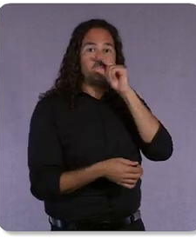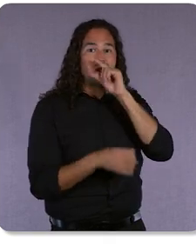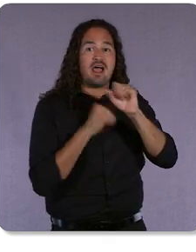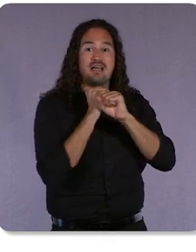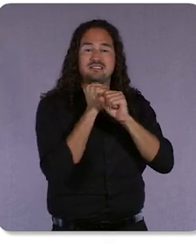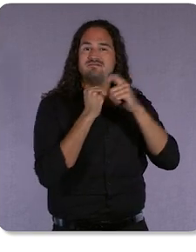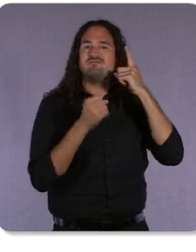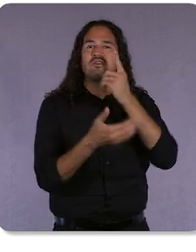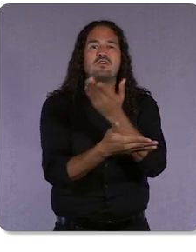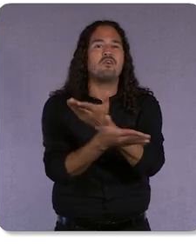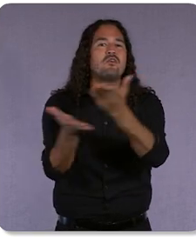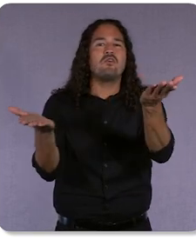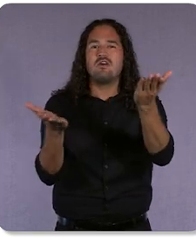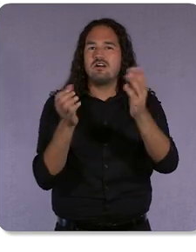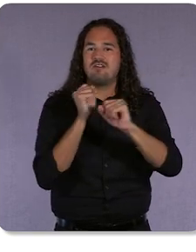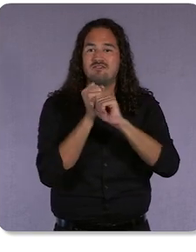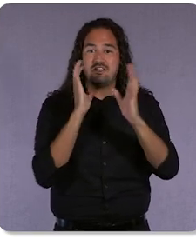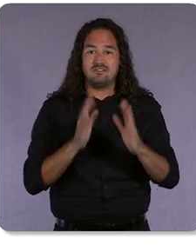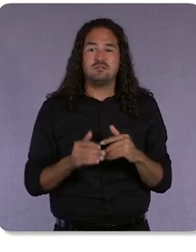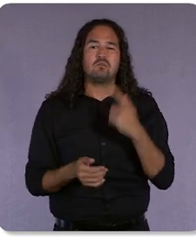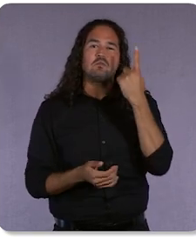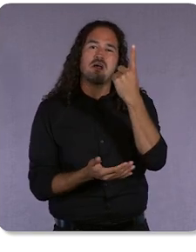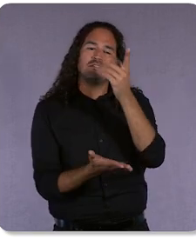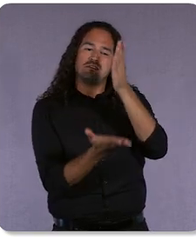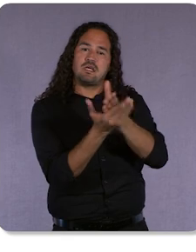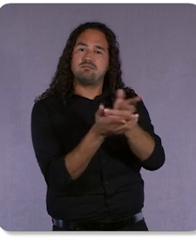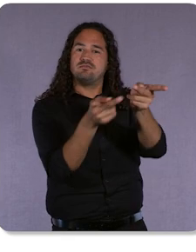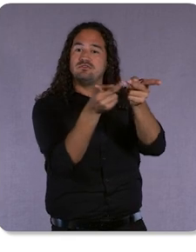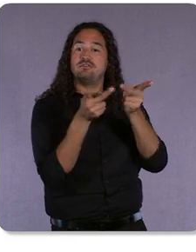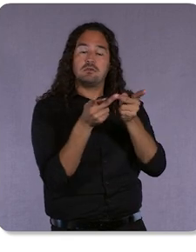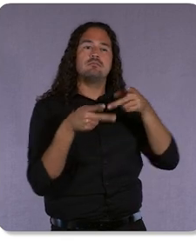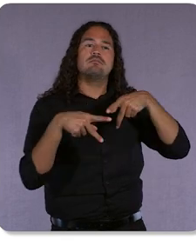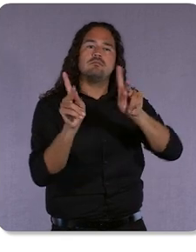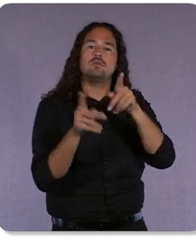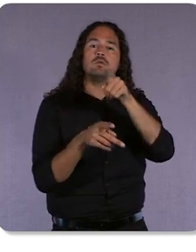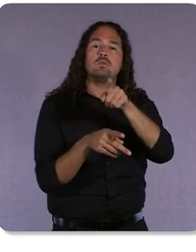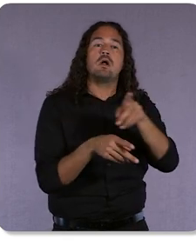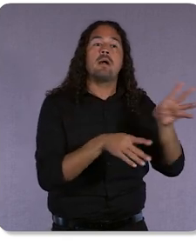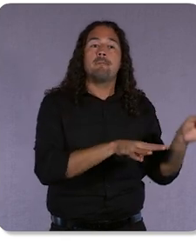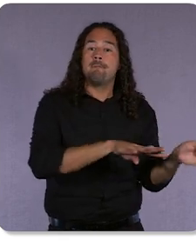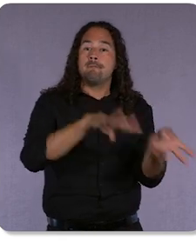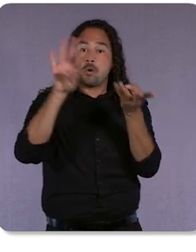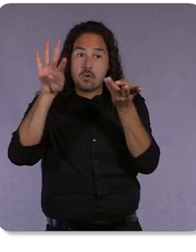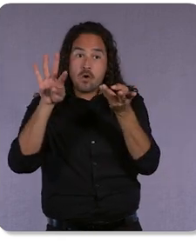It’s a one-stop-shop that enables you and your team to import, collaborate on,